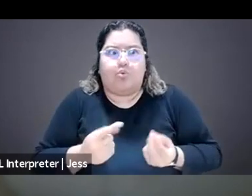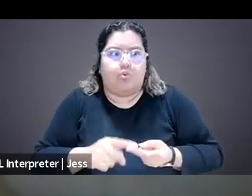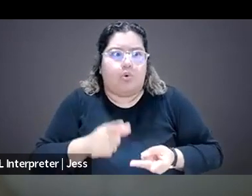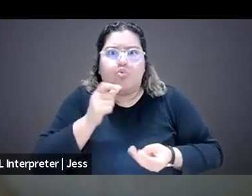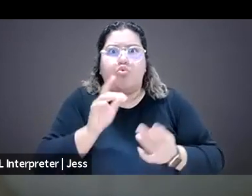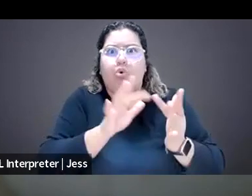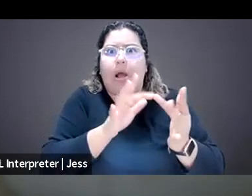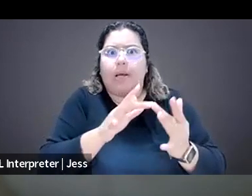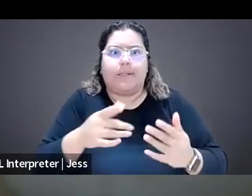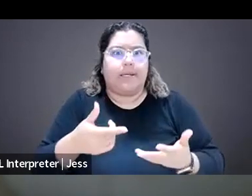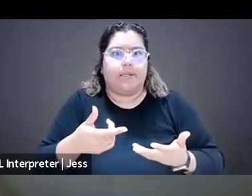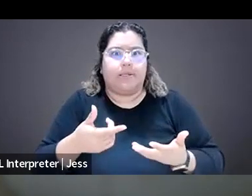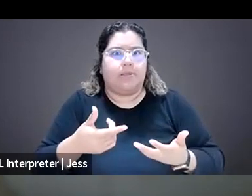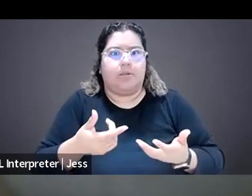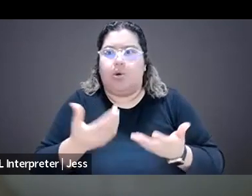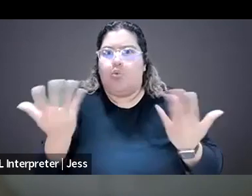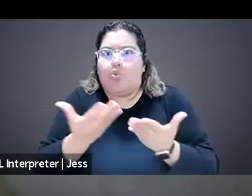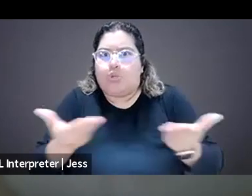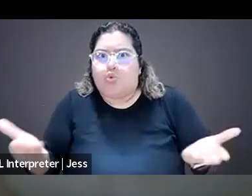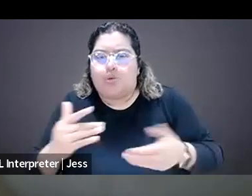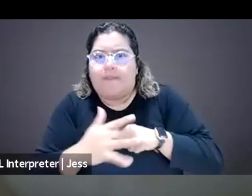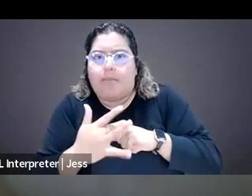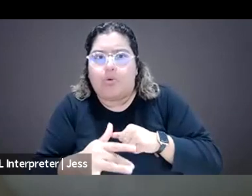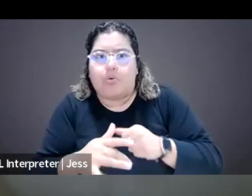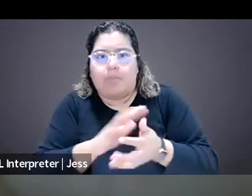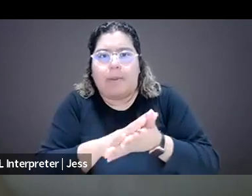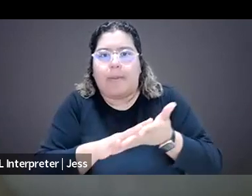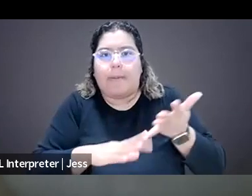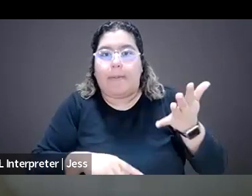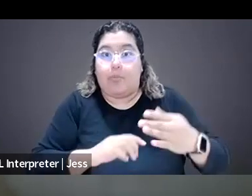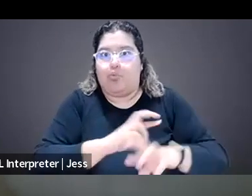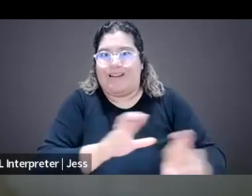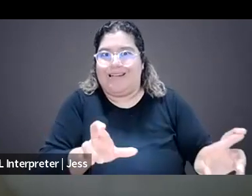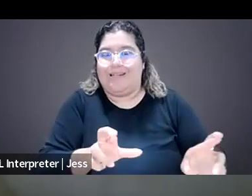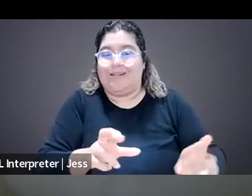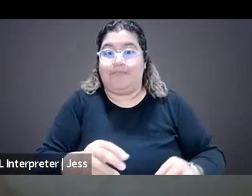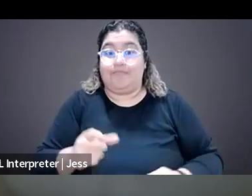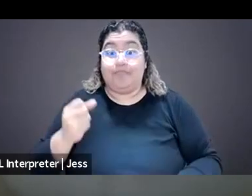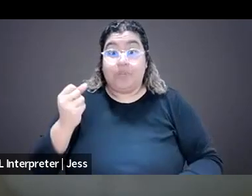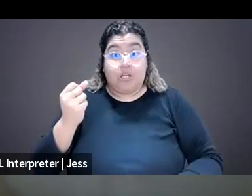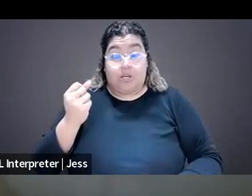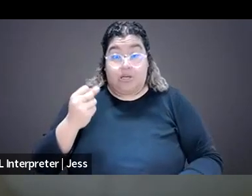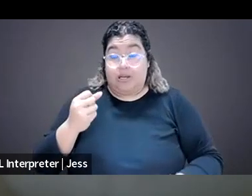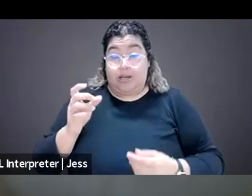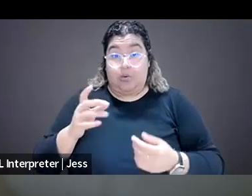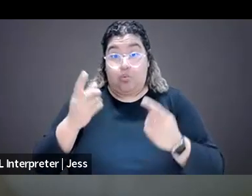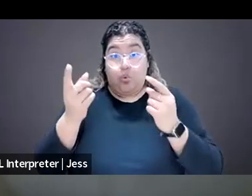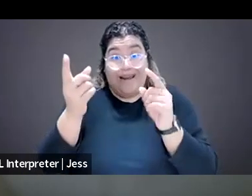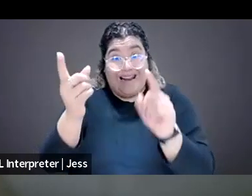What resources are available for me? Like in the middle of an attack I will not be, I would be too stressed out sometimes